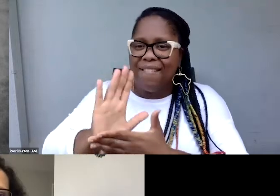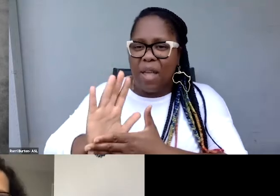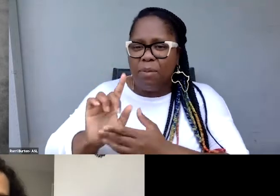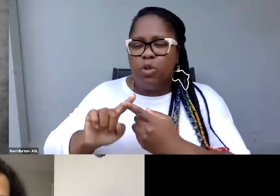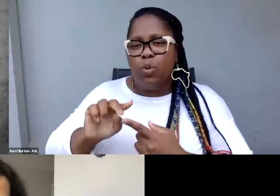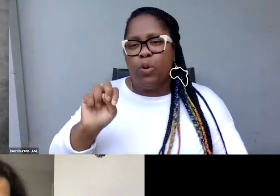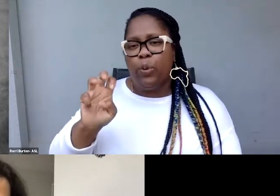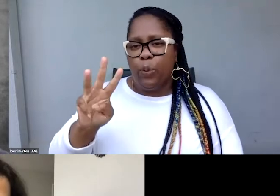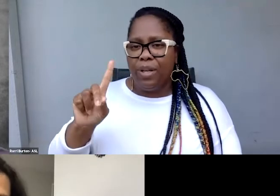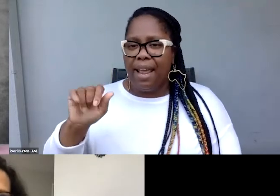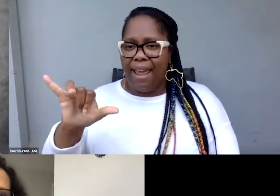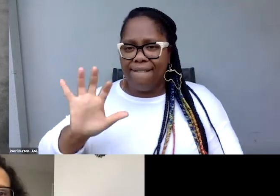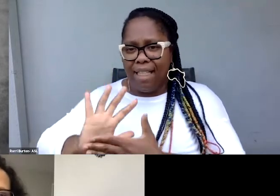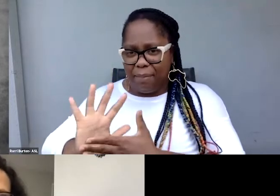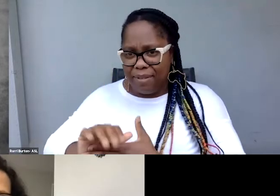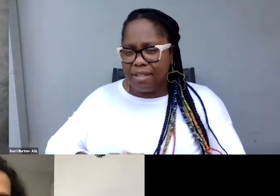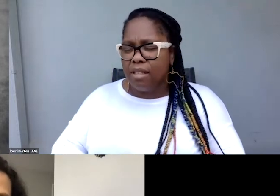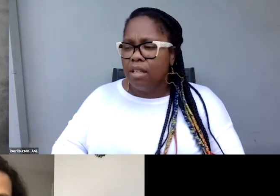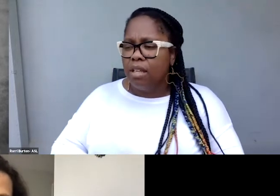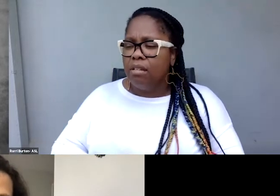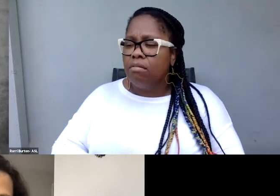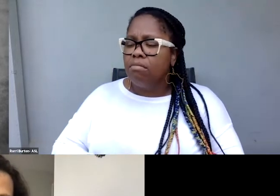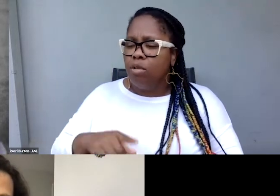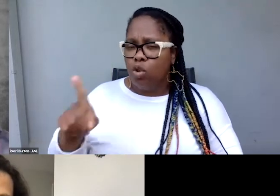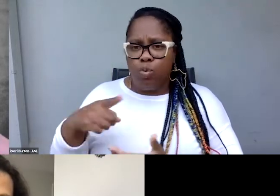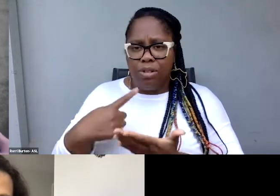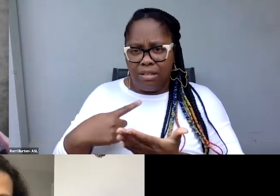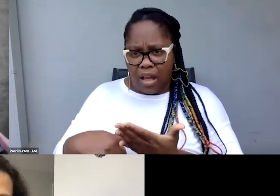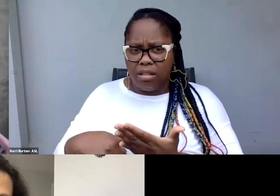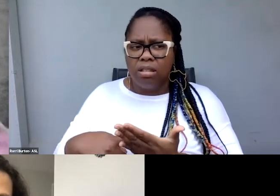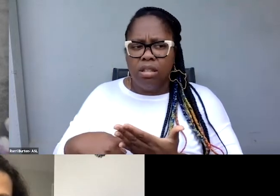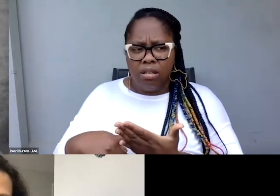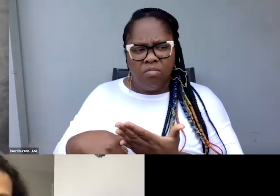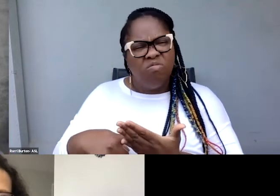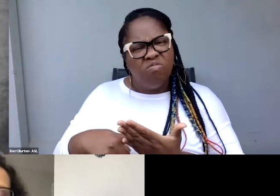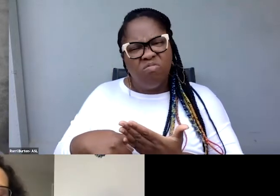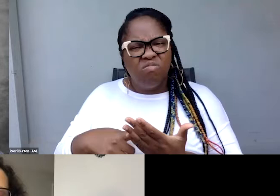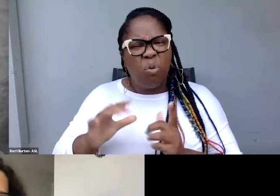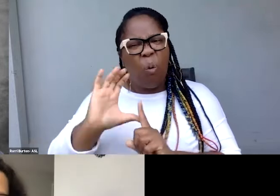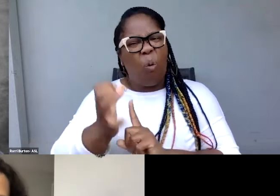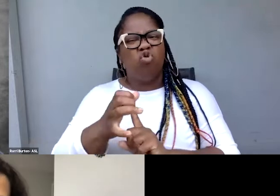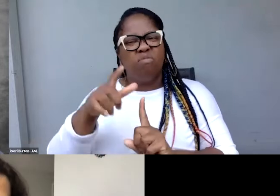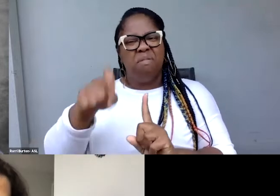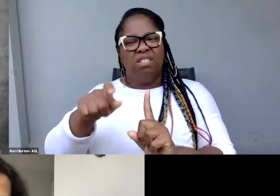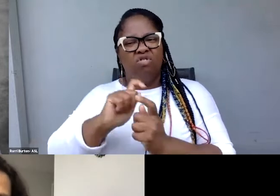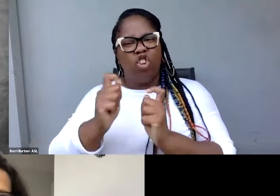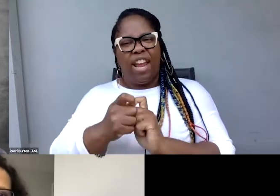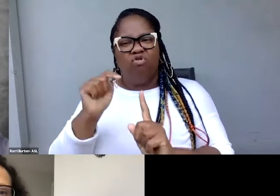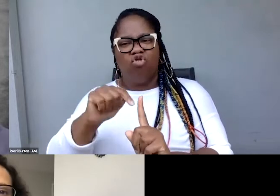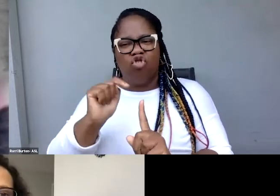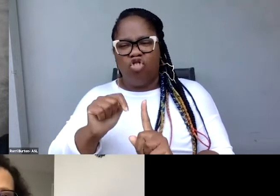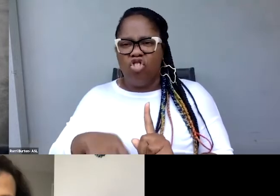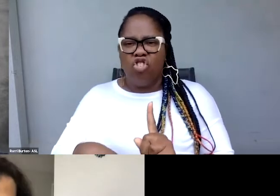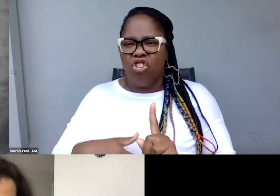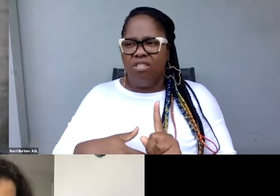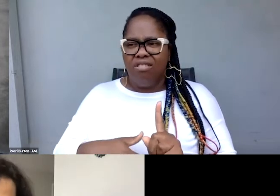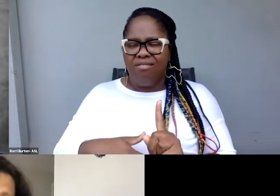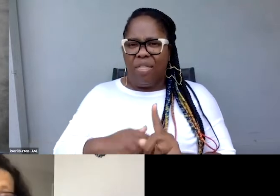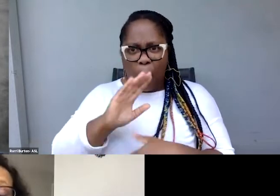And, you know, you talked about needing to change the culture of the whole field.